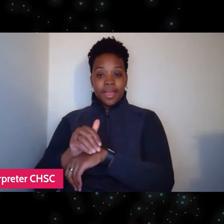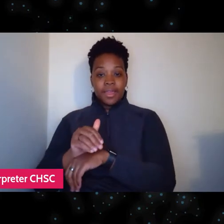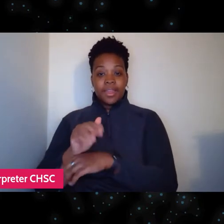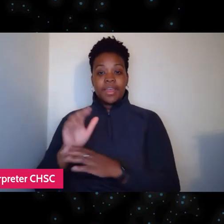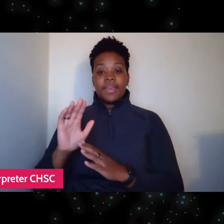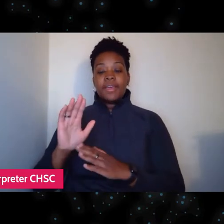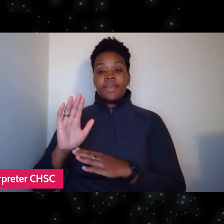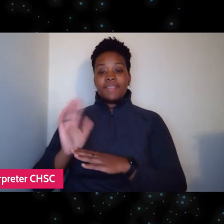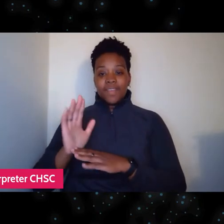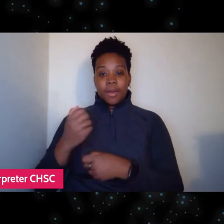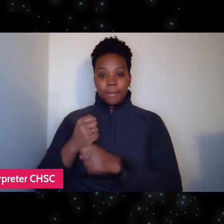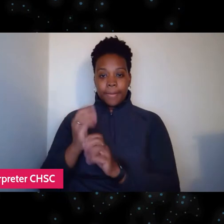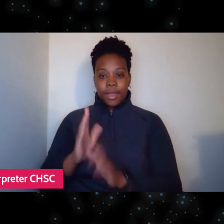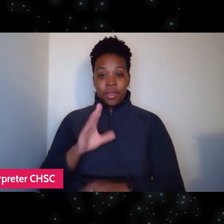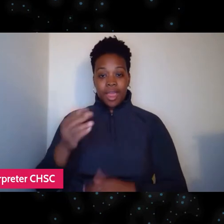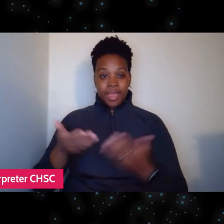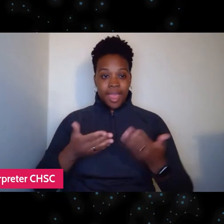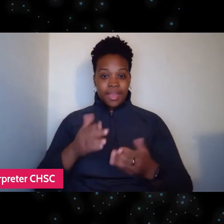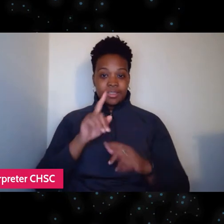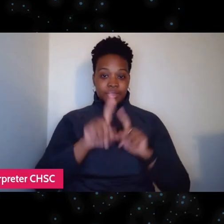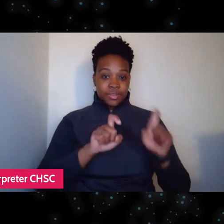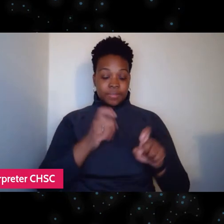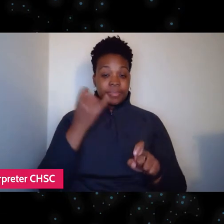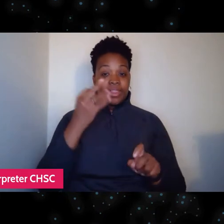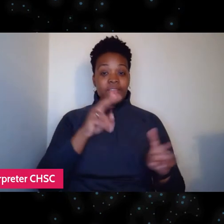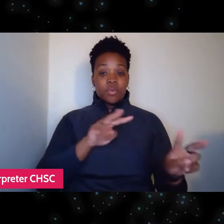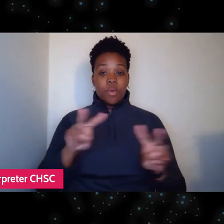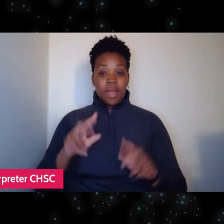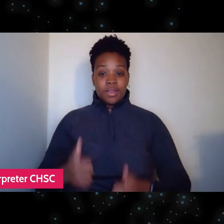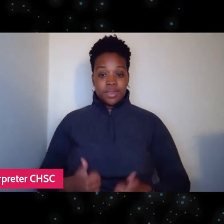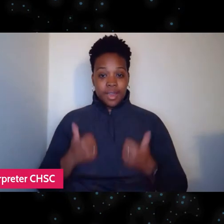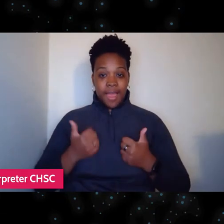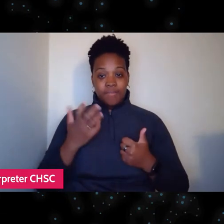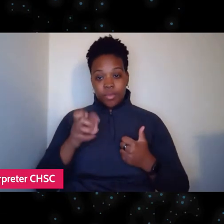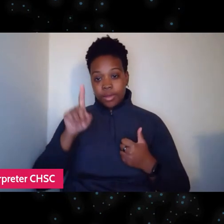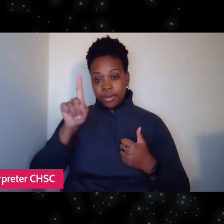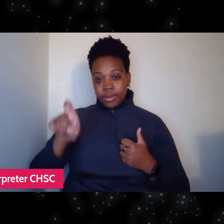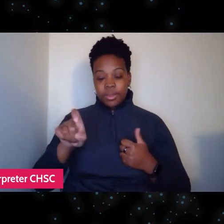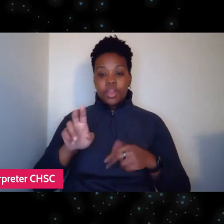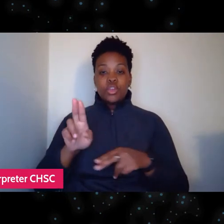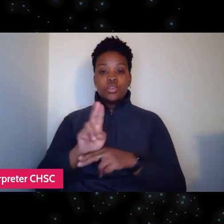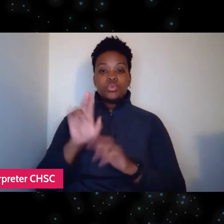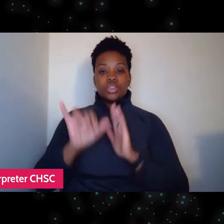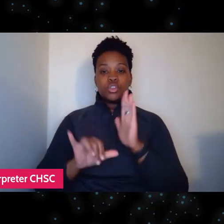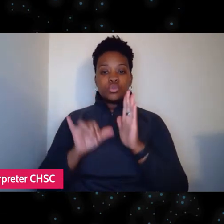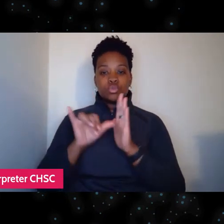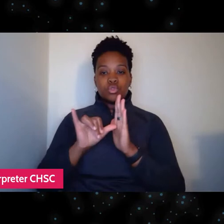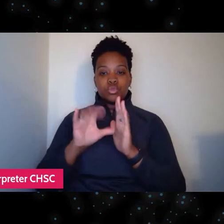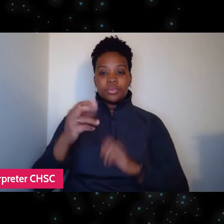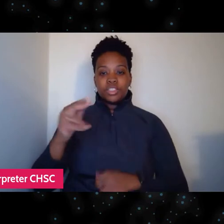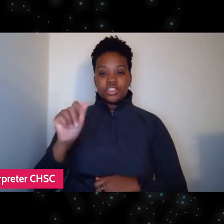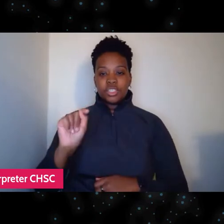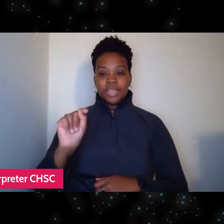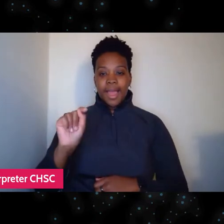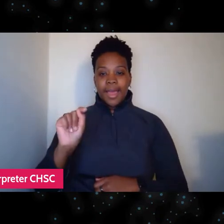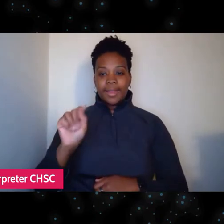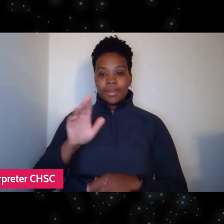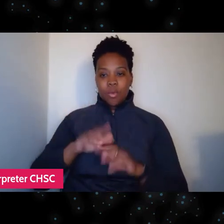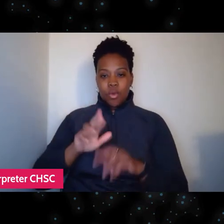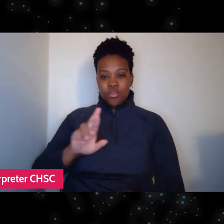about their films. If you're watching live and you'd like to ask a question, just use the YouTube chat feature over on the right hand side.